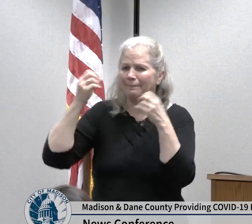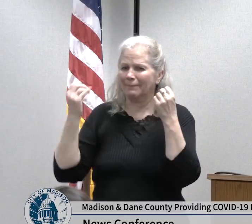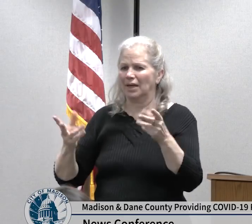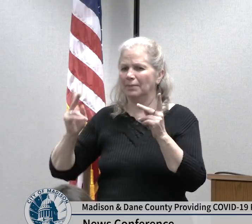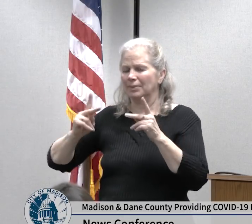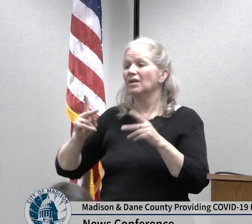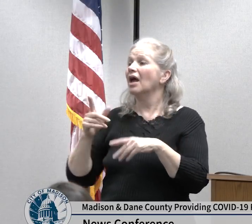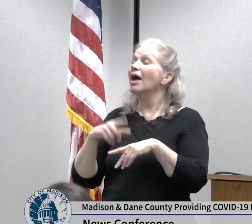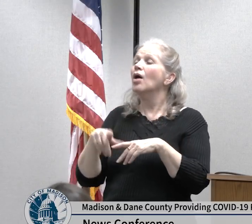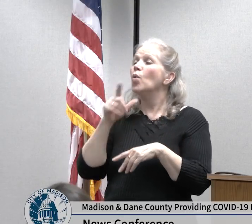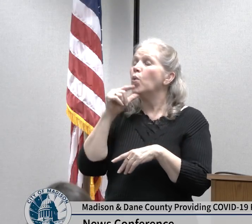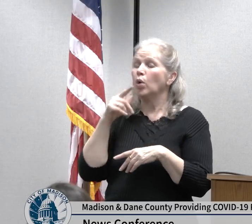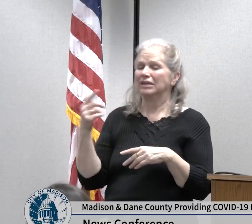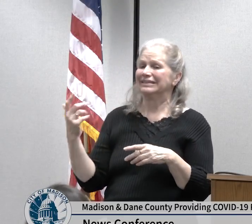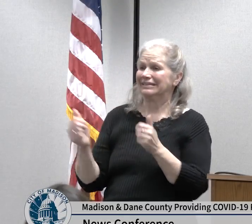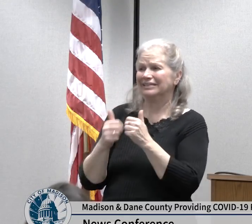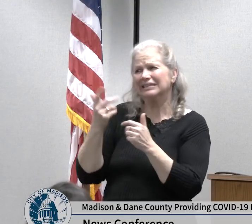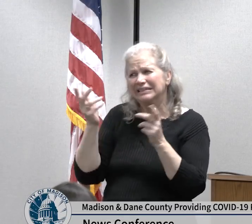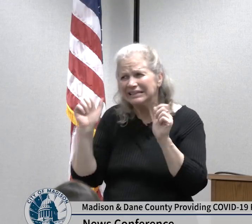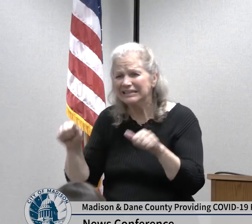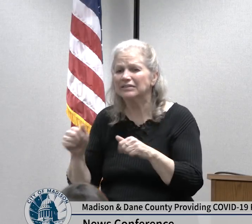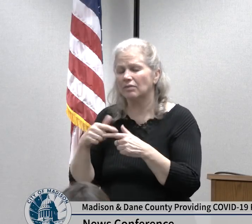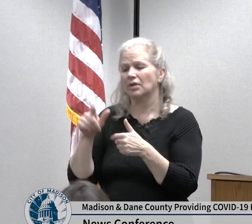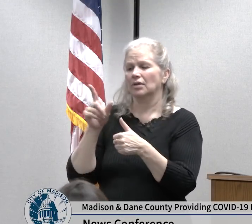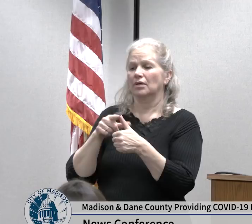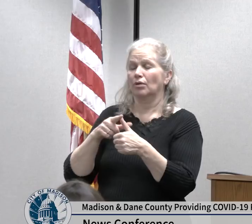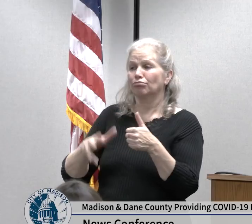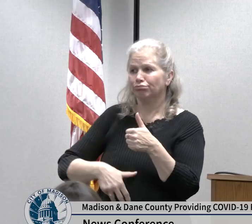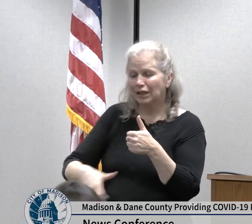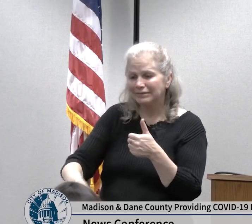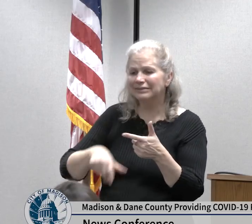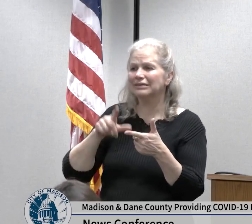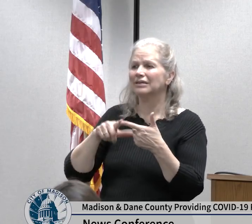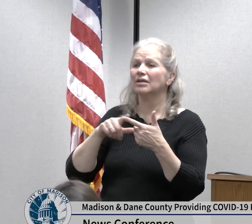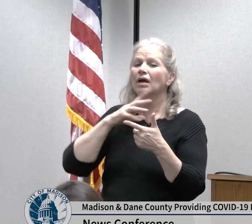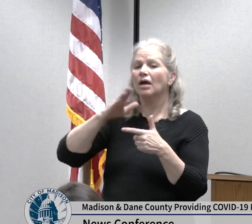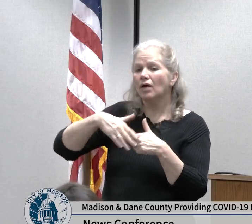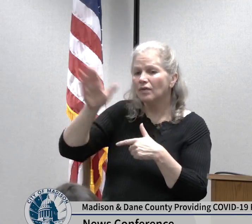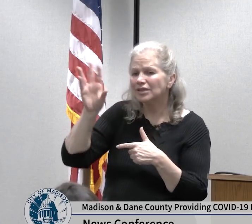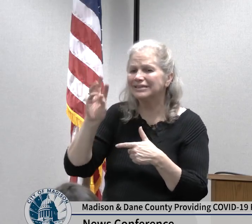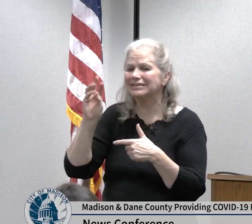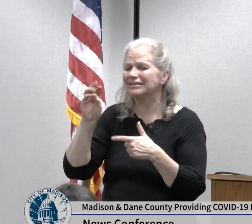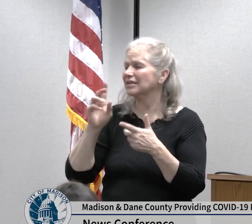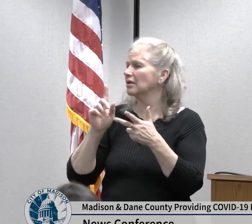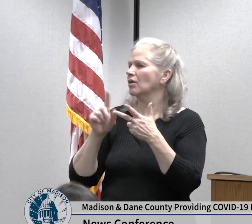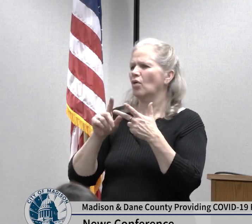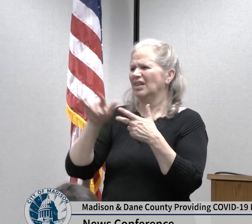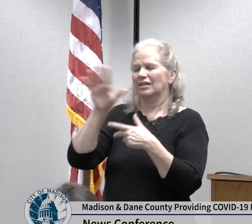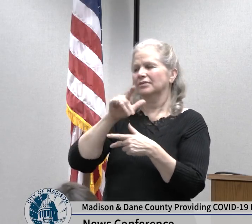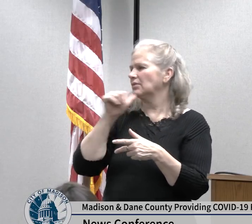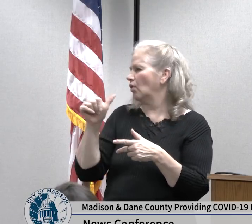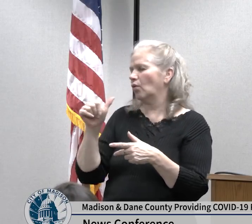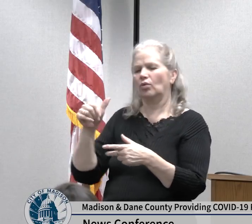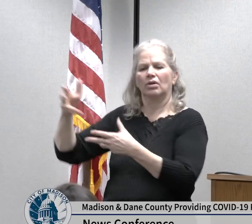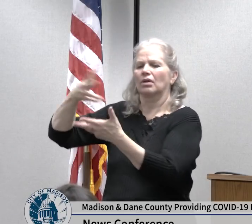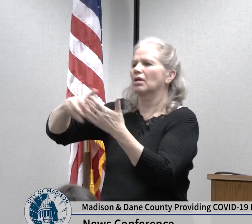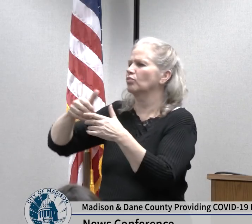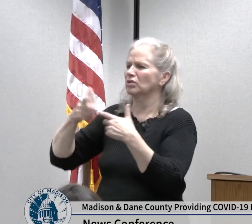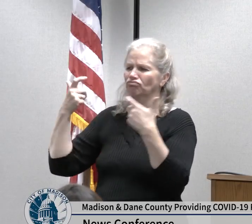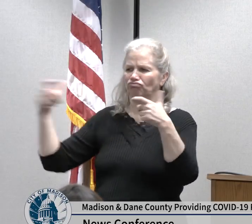people who are pregnant should stay home and away from large groups where there may be close contact with others as much as possible